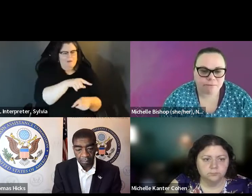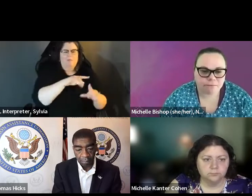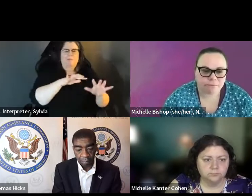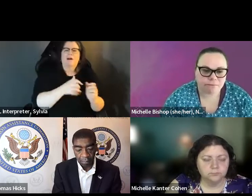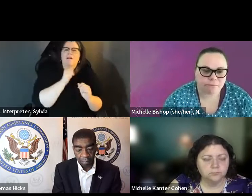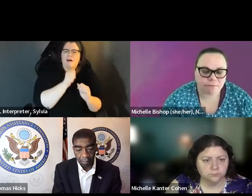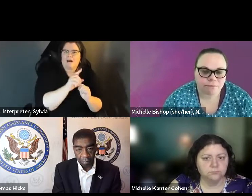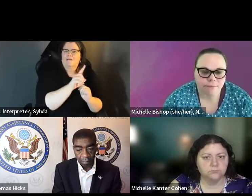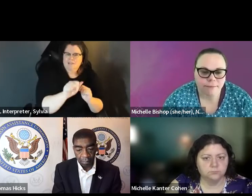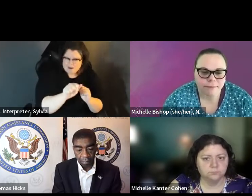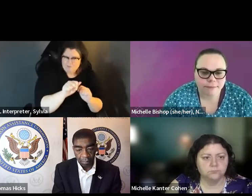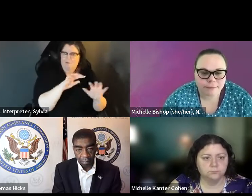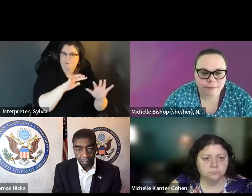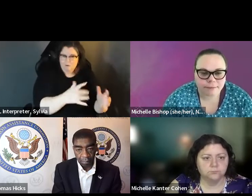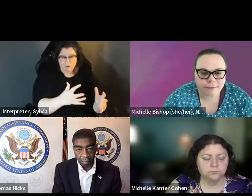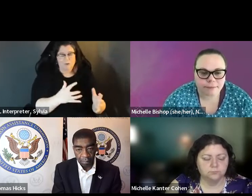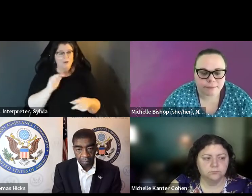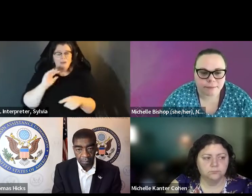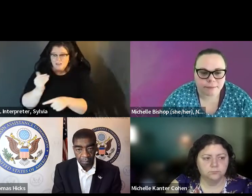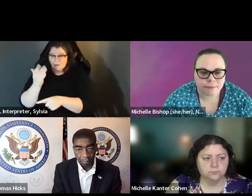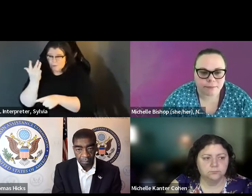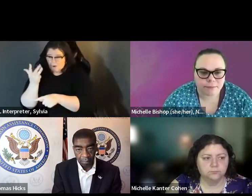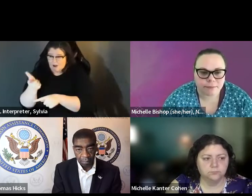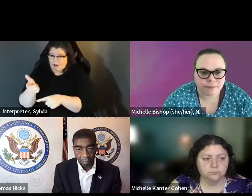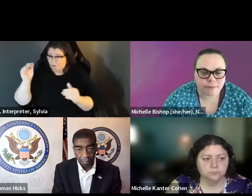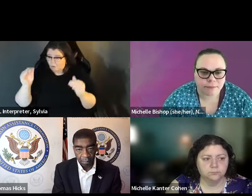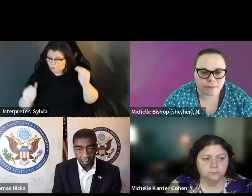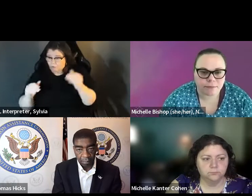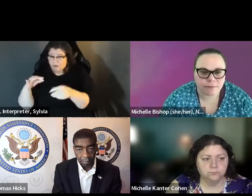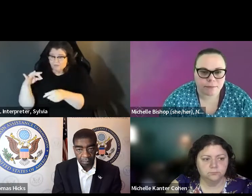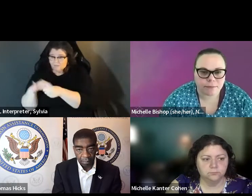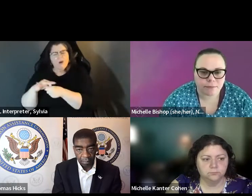There's no -- there's no enthusiasm gap. There seem to be other barriers that prevent people from -- with There seem to be other barriers that help that prevent people from this police from voting.